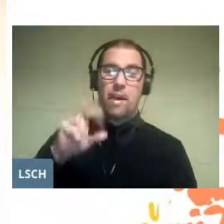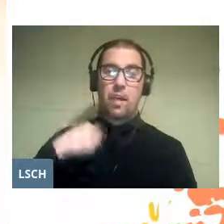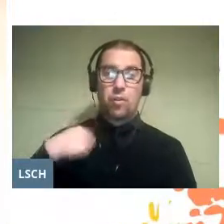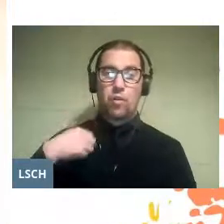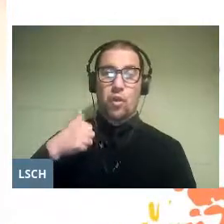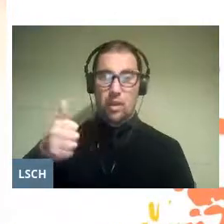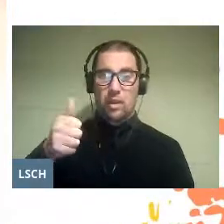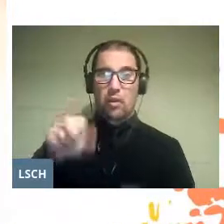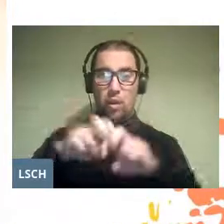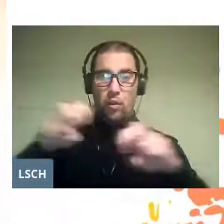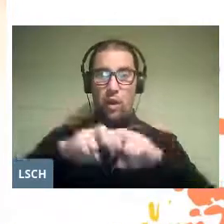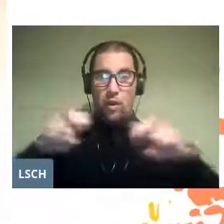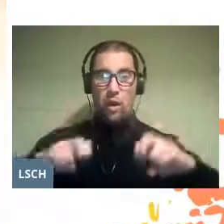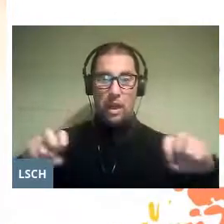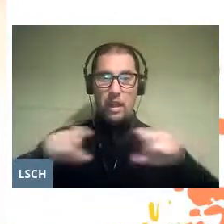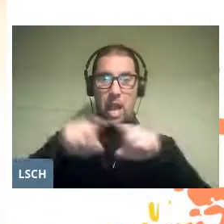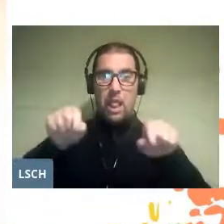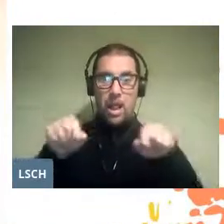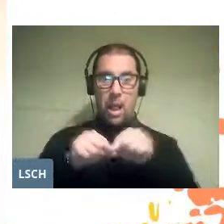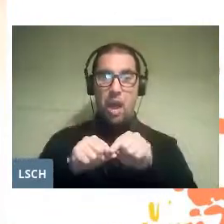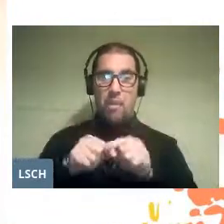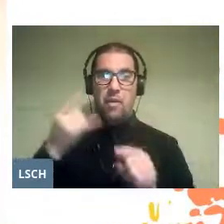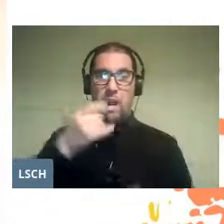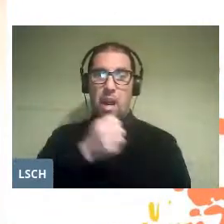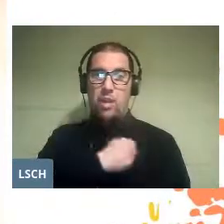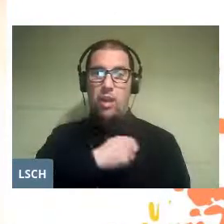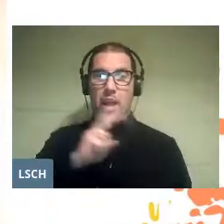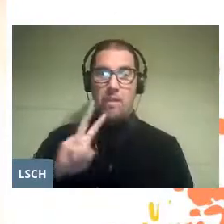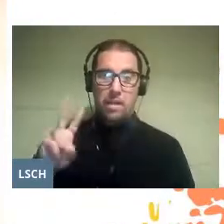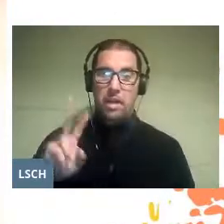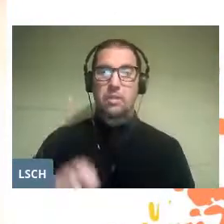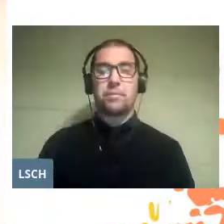of the pontificia universidad católica de Valparaíso.